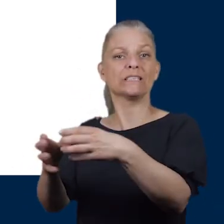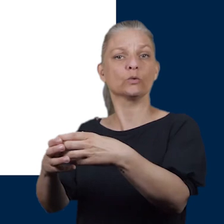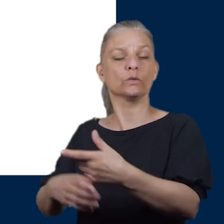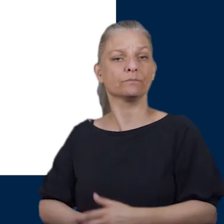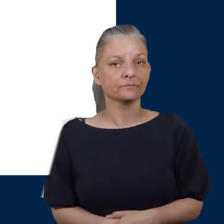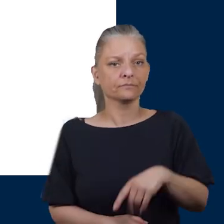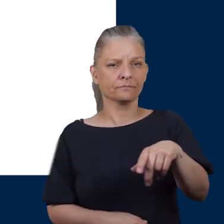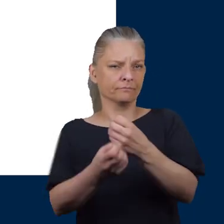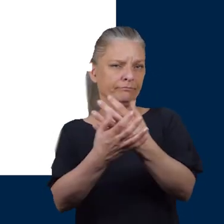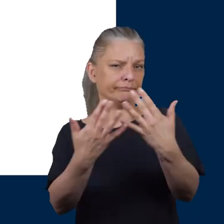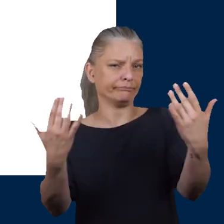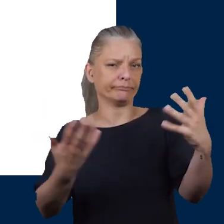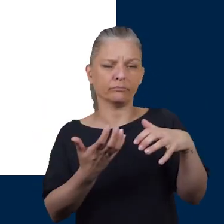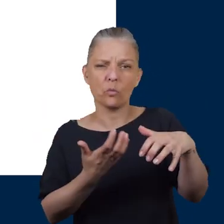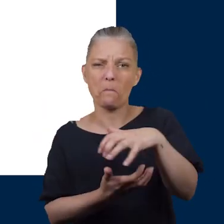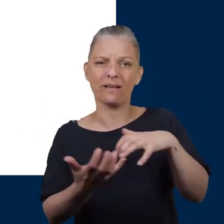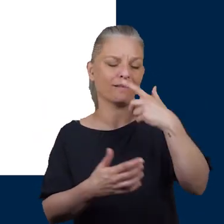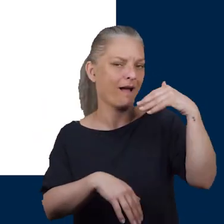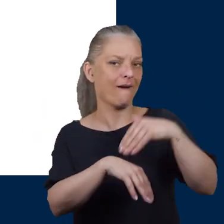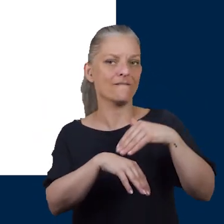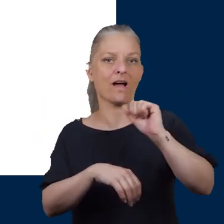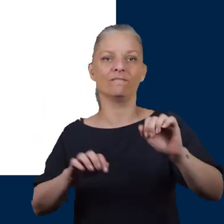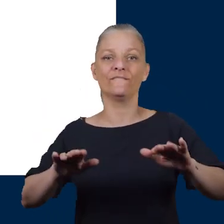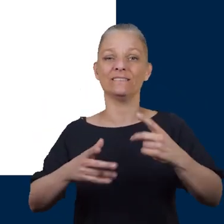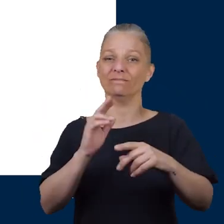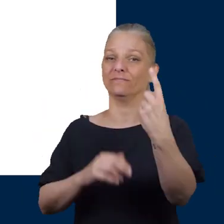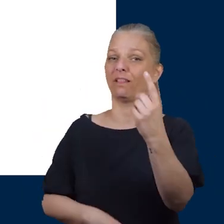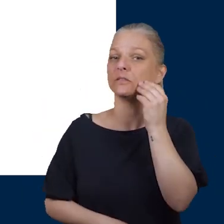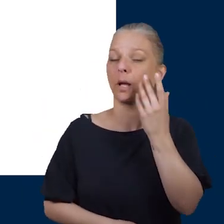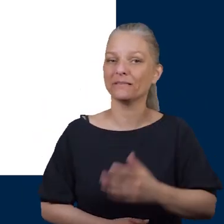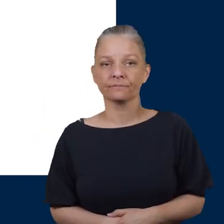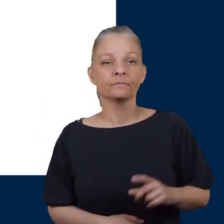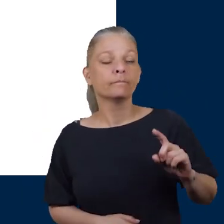There are several complications that can affect your feet if you're diabetic. The